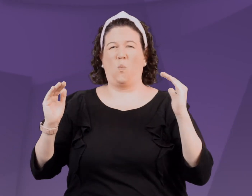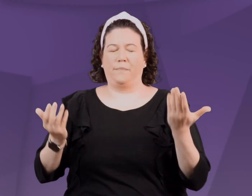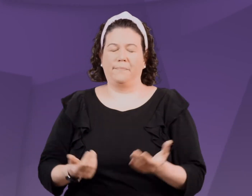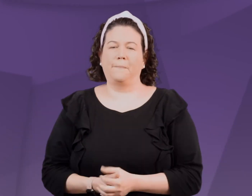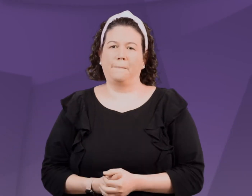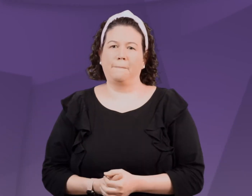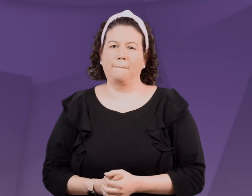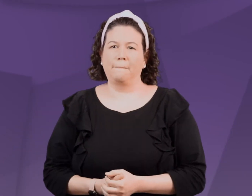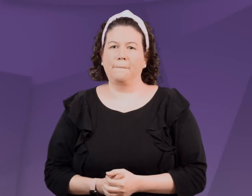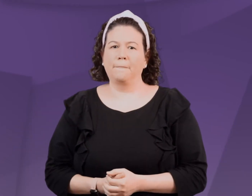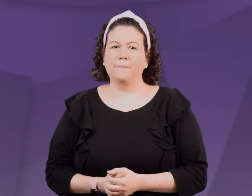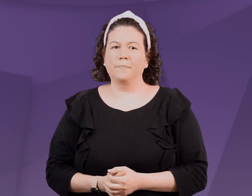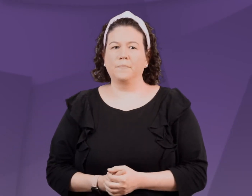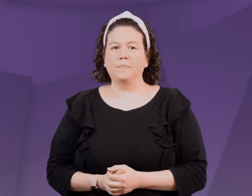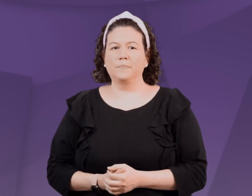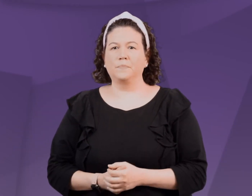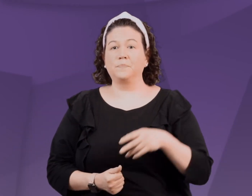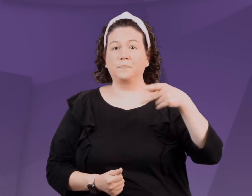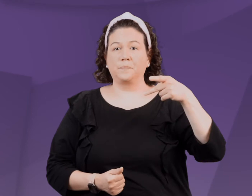without feeling overwhelmed and hopeless.